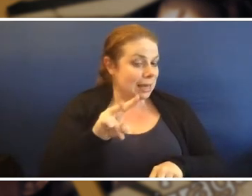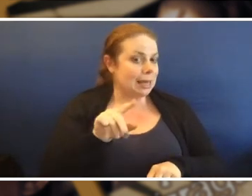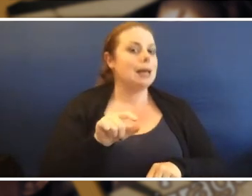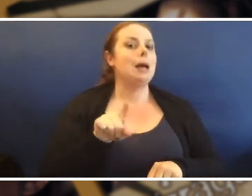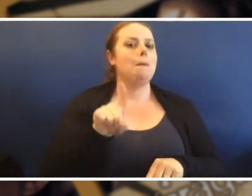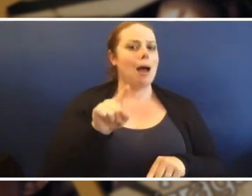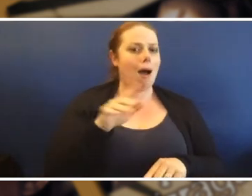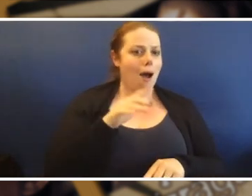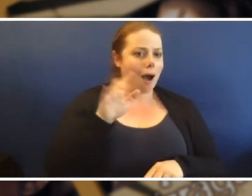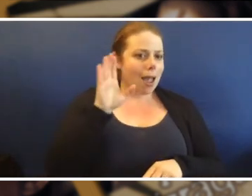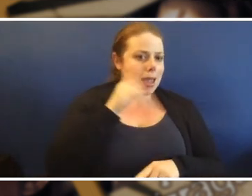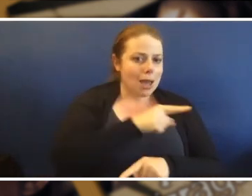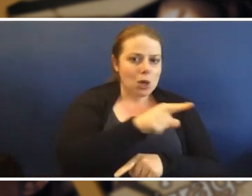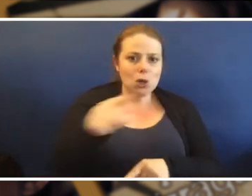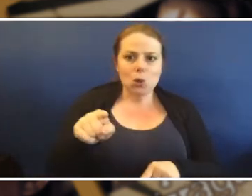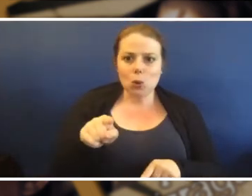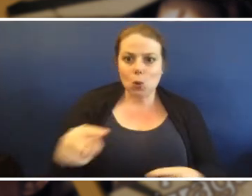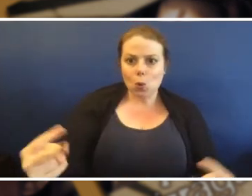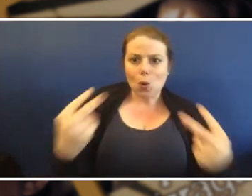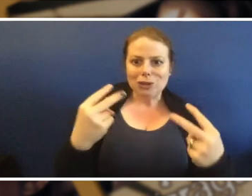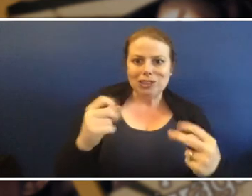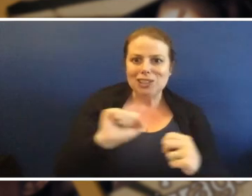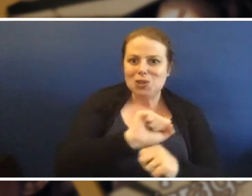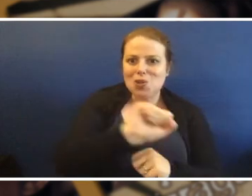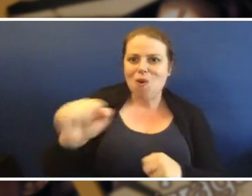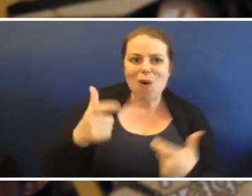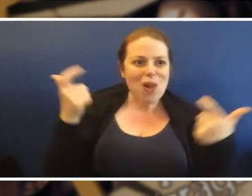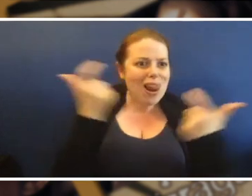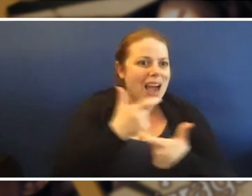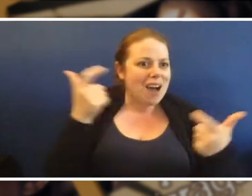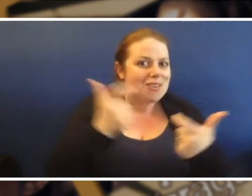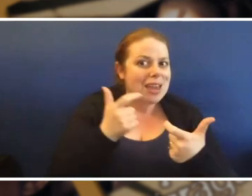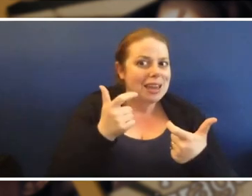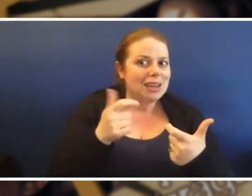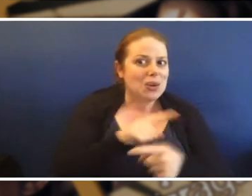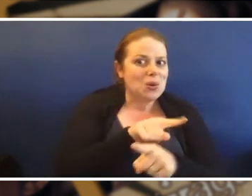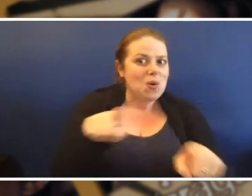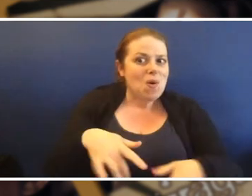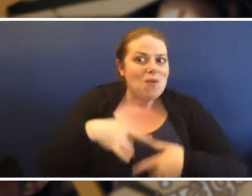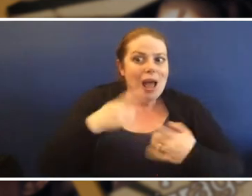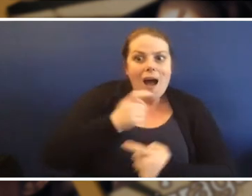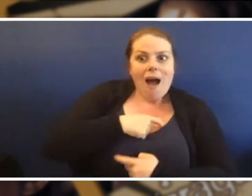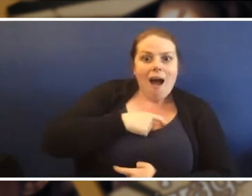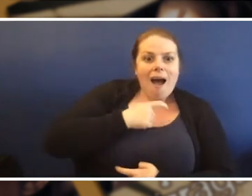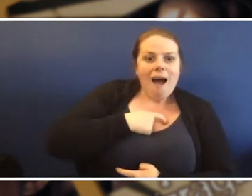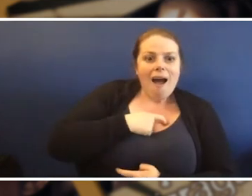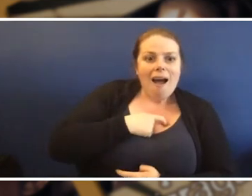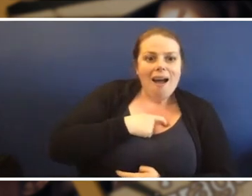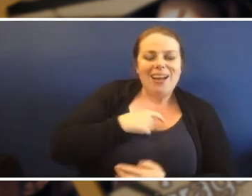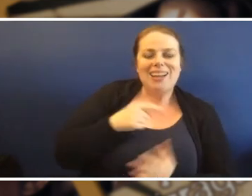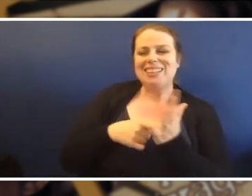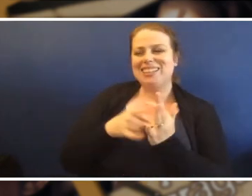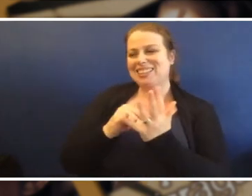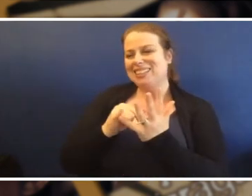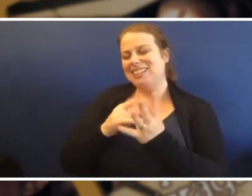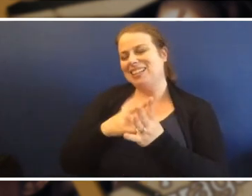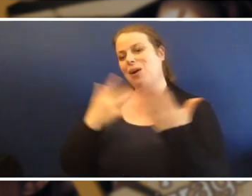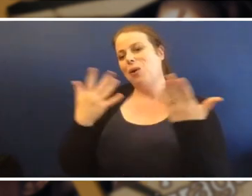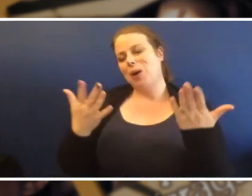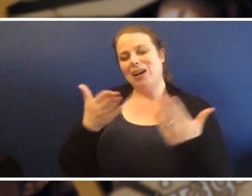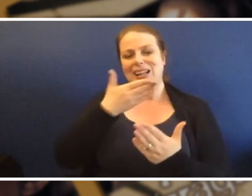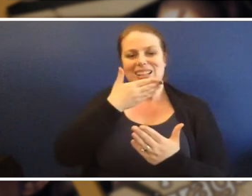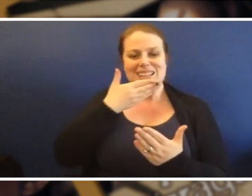And I can hear you being scared. Tess: Well everyone, it's been lovely sharing this Story Talks with you.